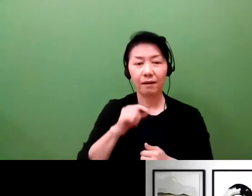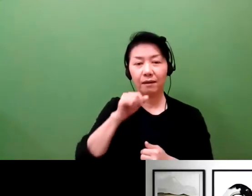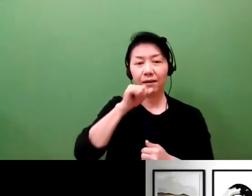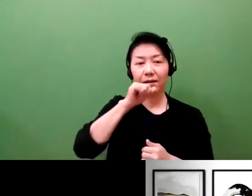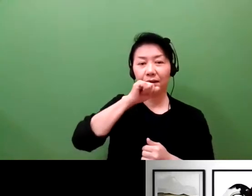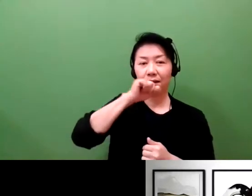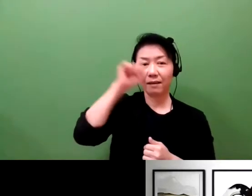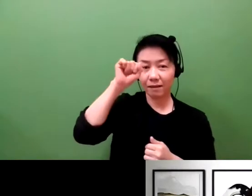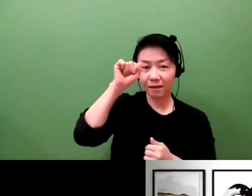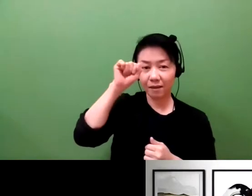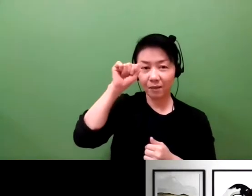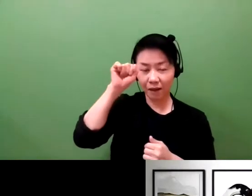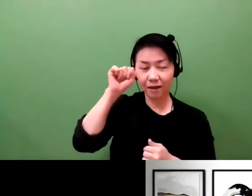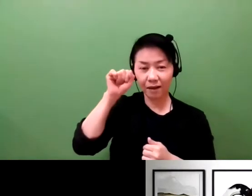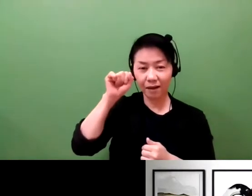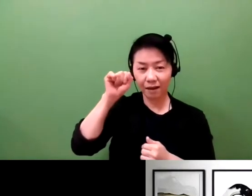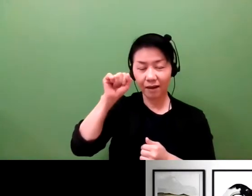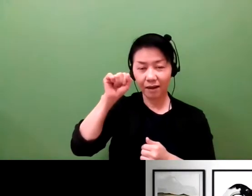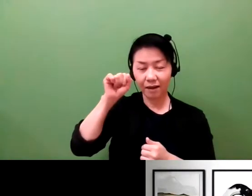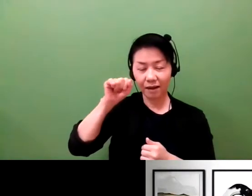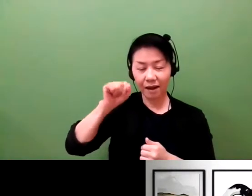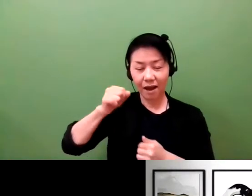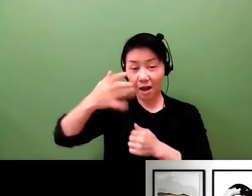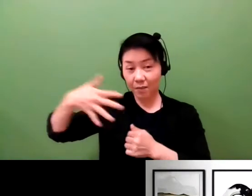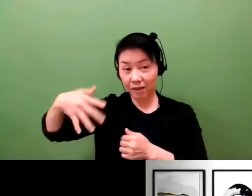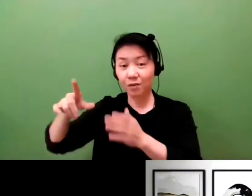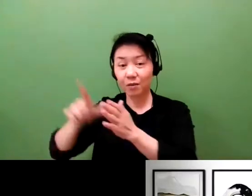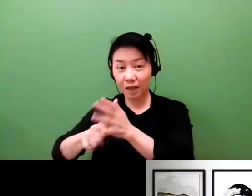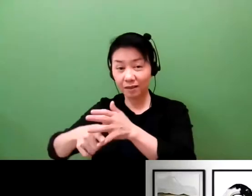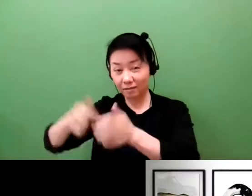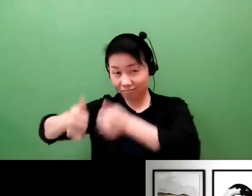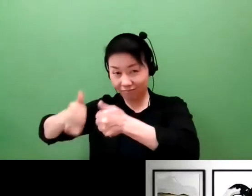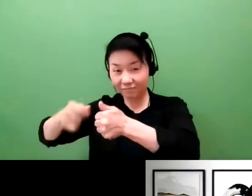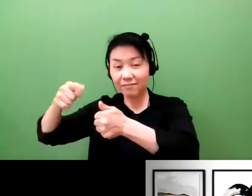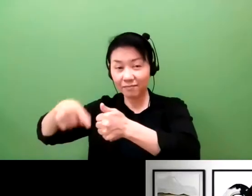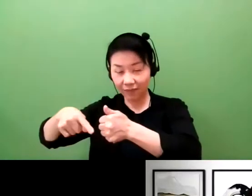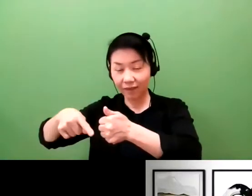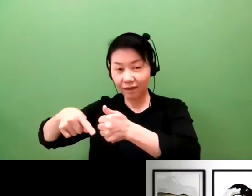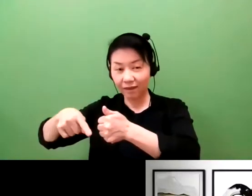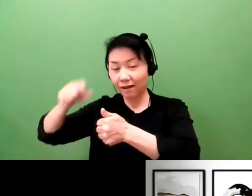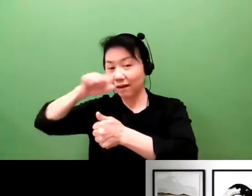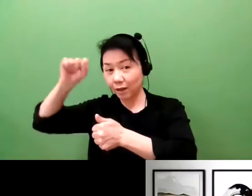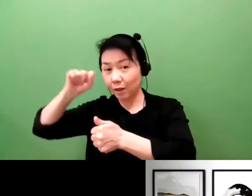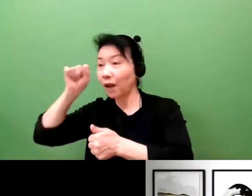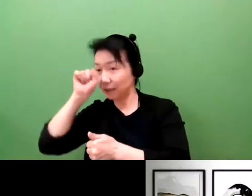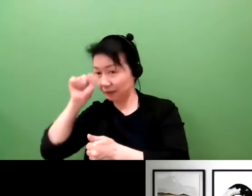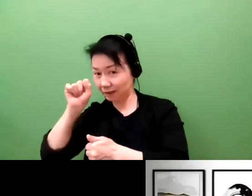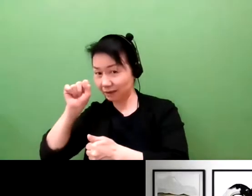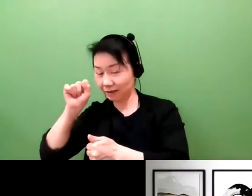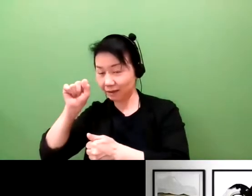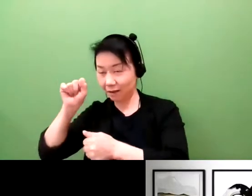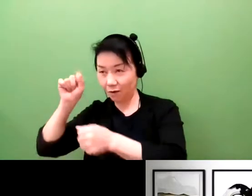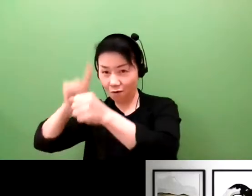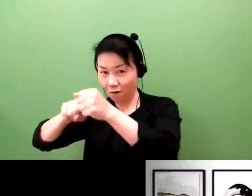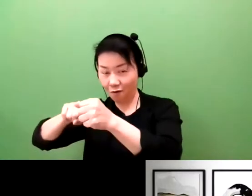If you win, then you win everything in the United States. The risk is large.